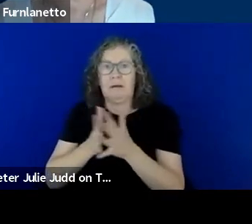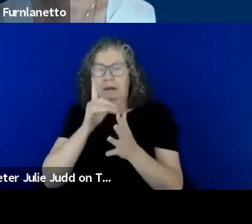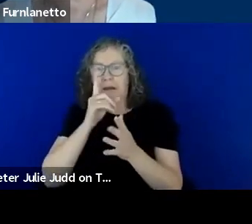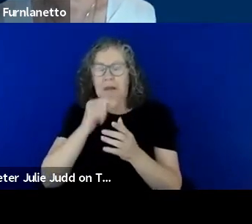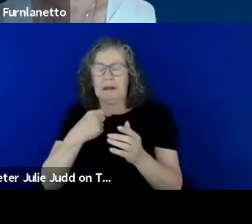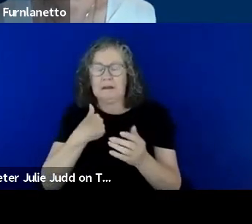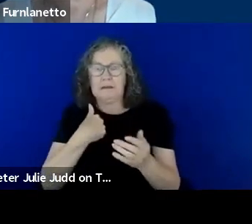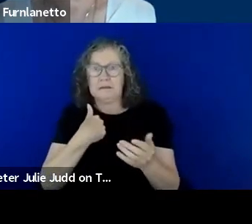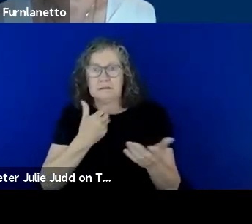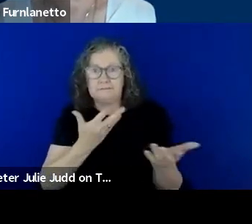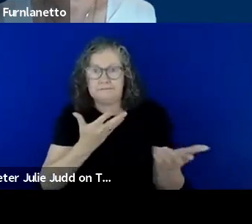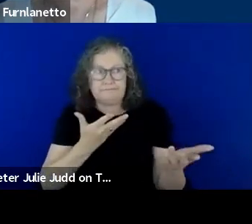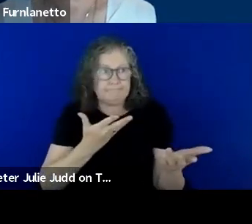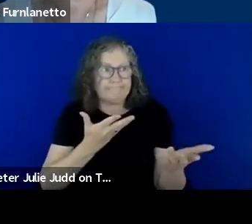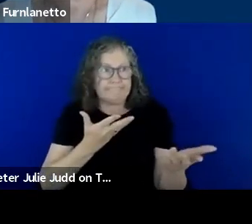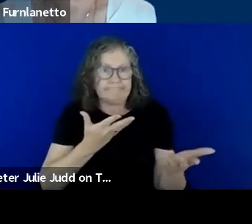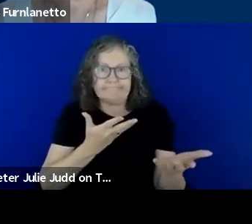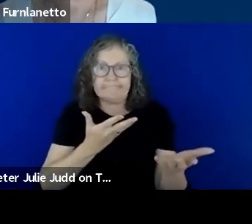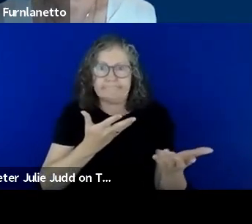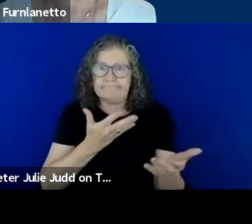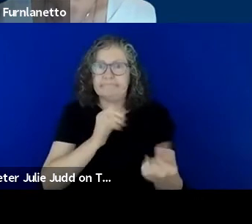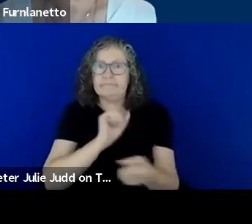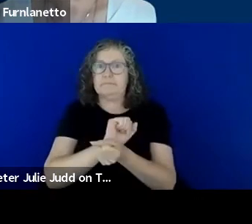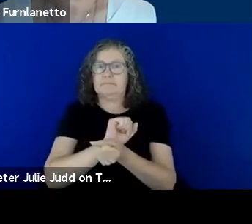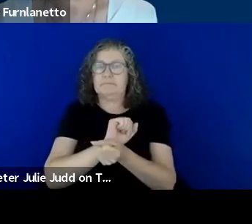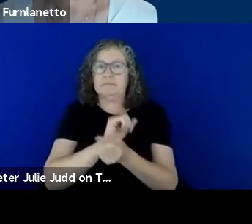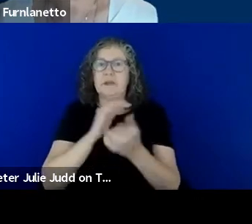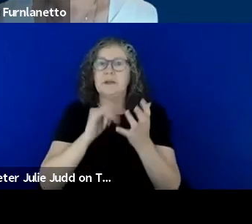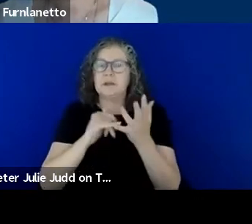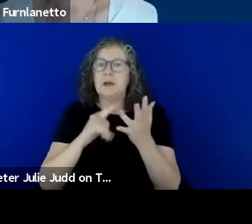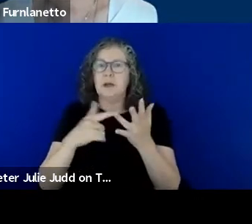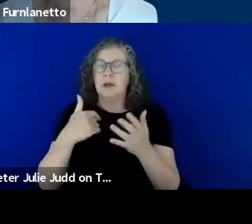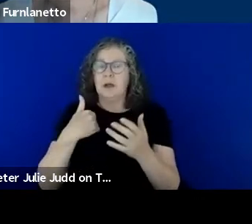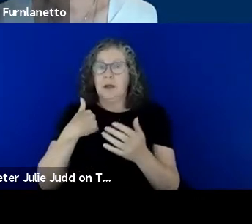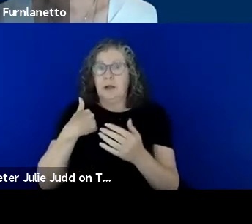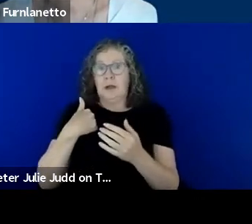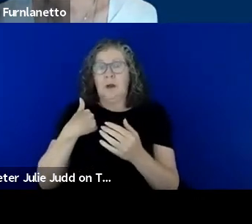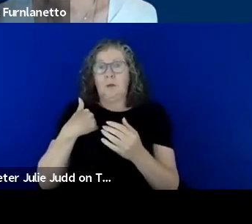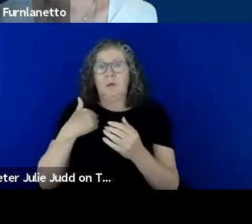especially responding as a volunteer during this, one of the most helpful things was the